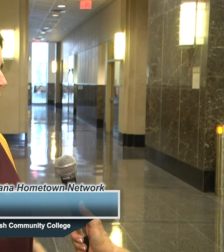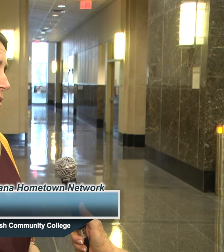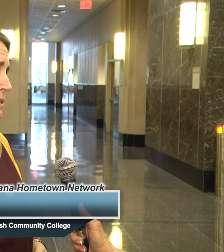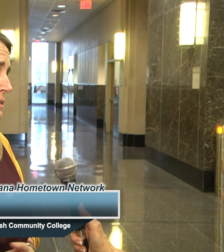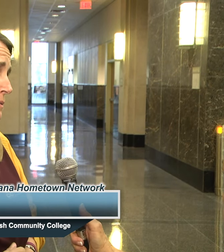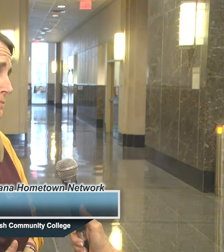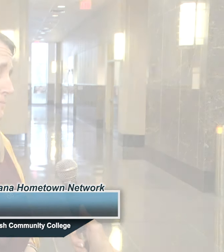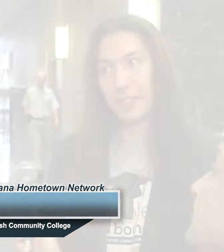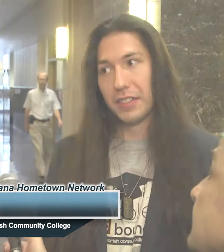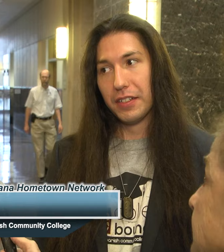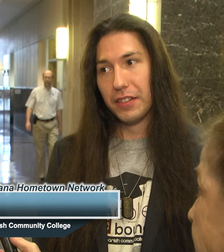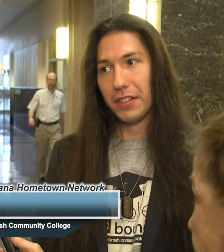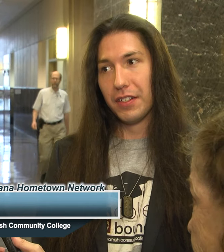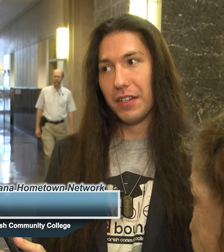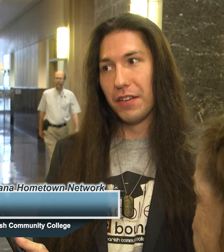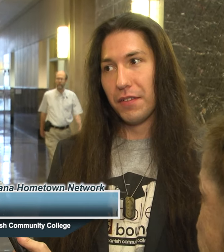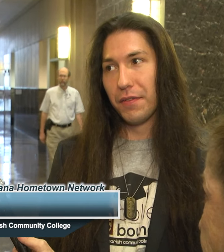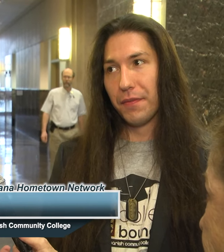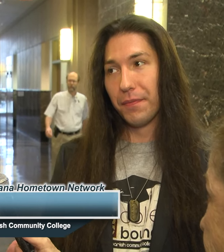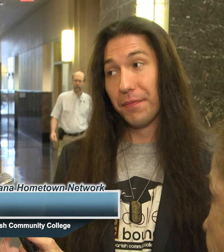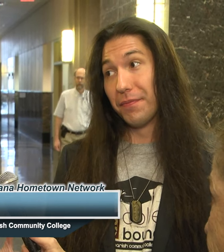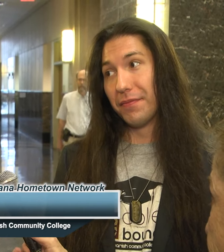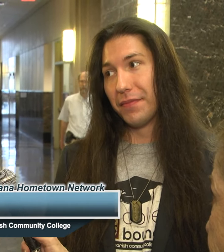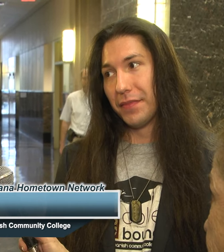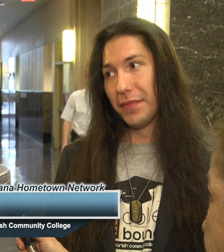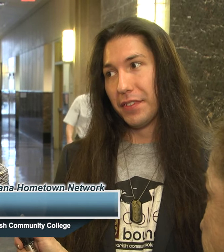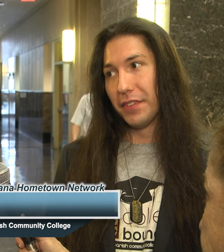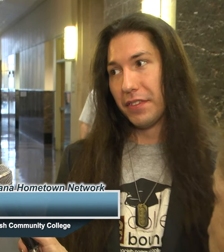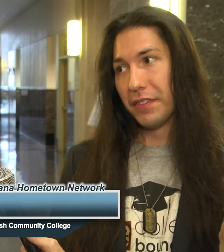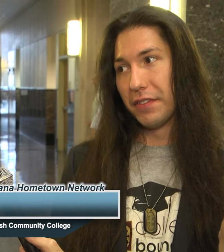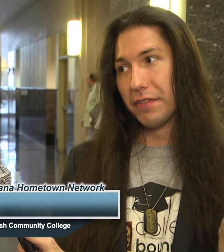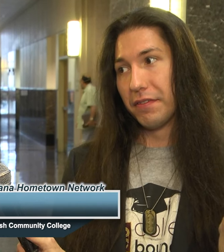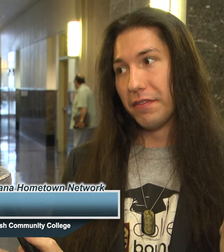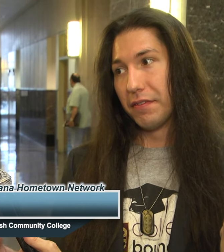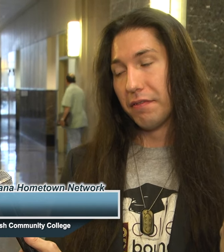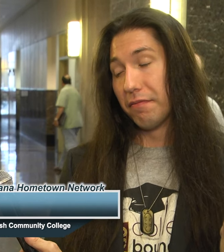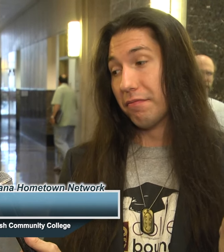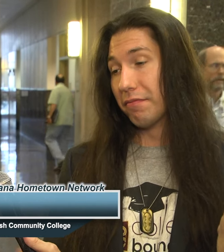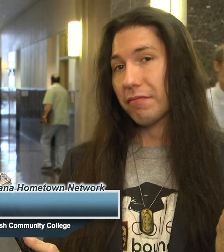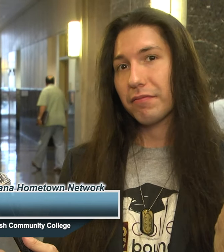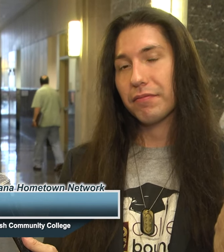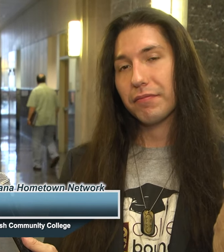Cody academically has lots of challenges but from the time he was in